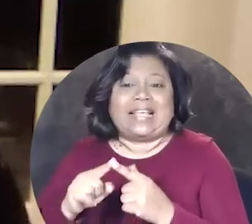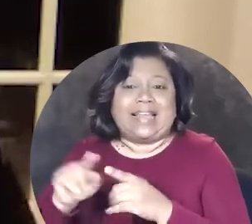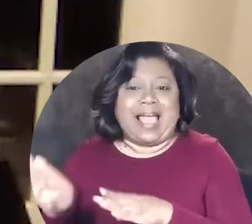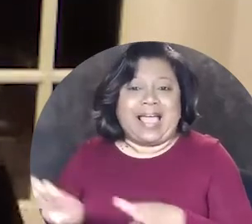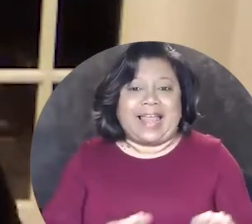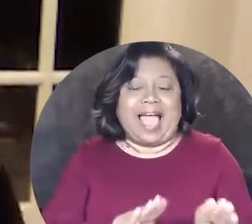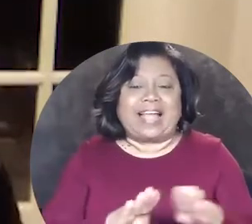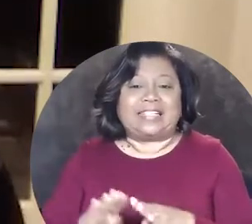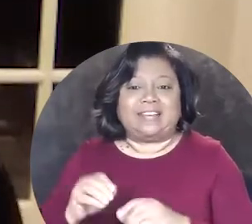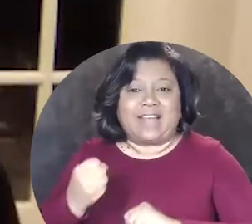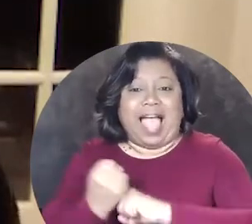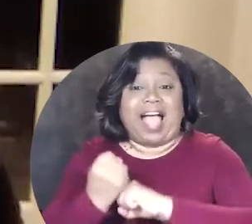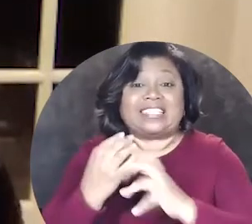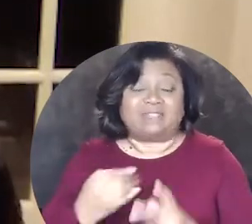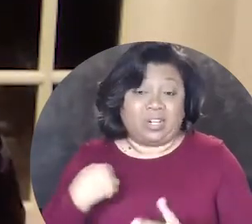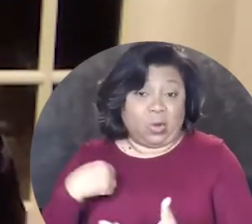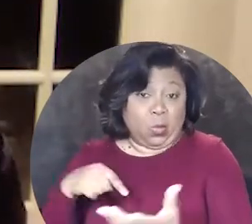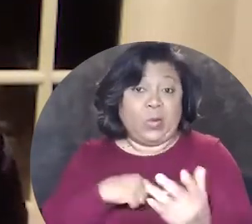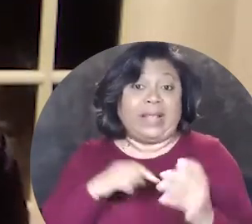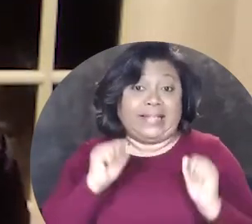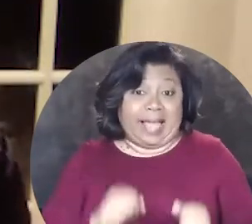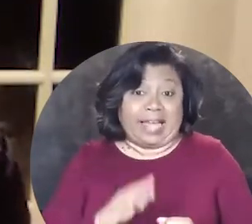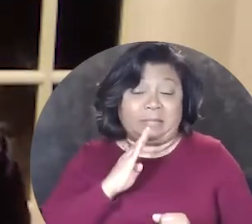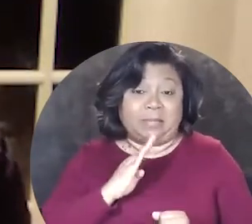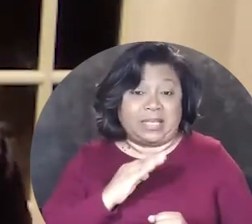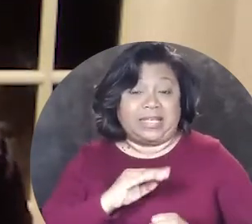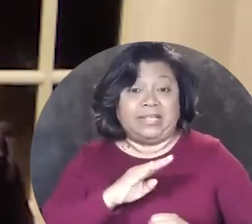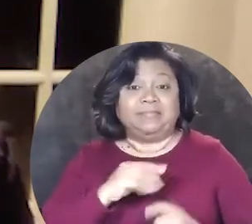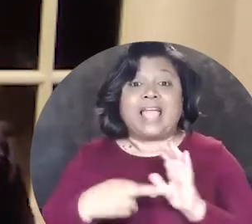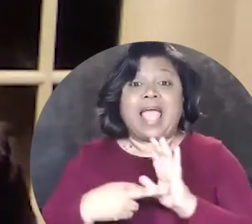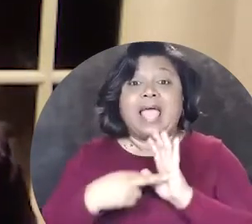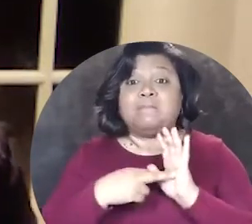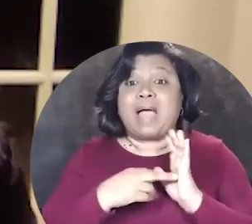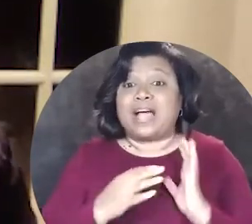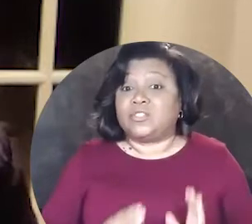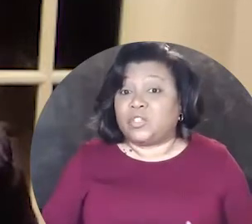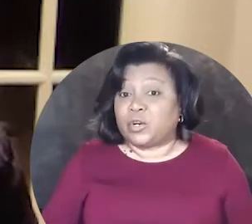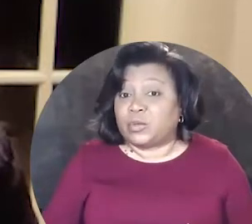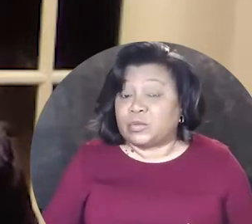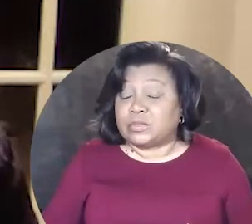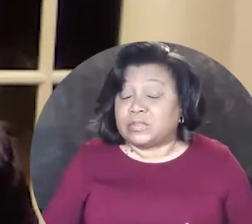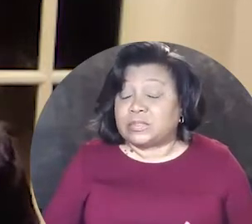an act of activism where we can be ambassadors